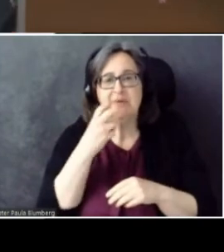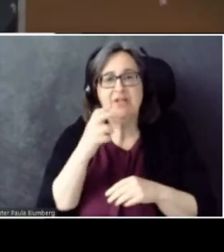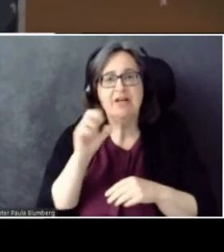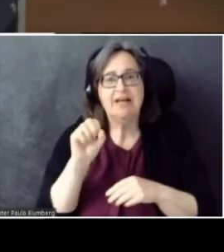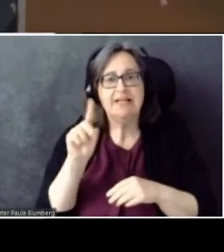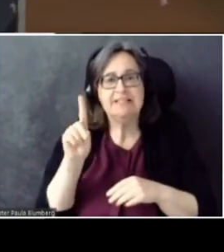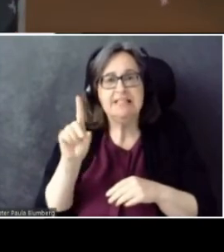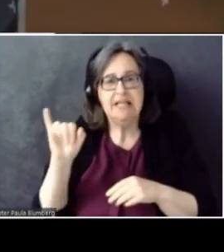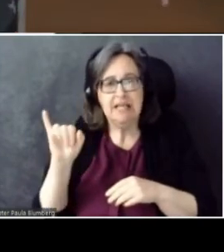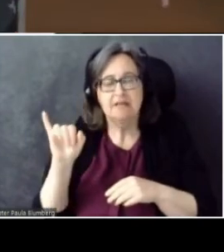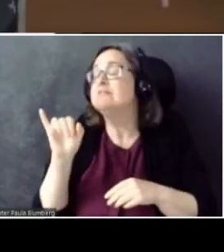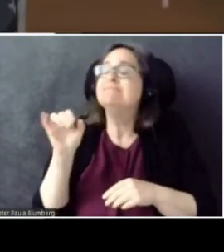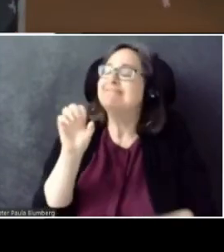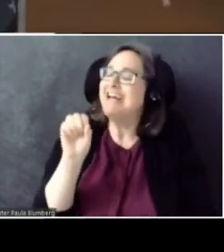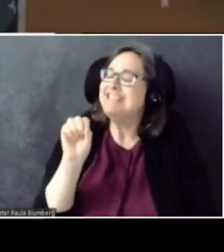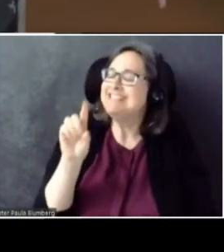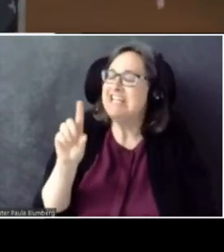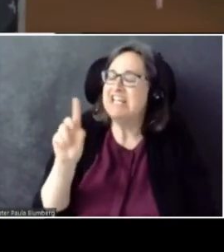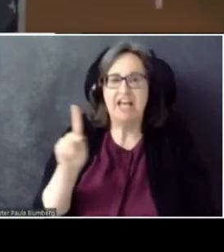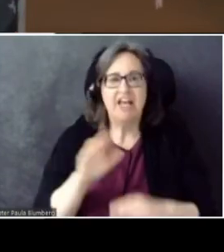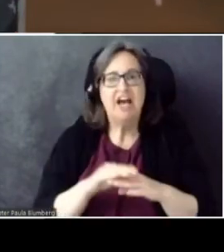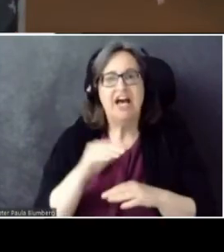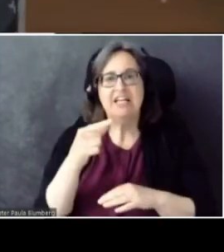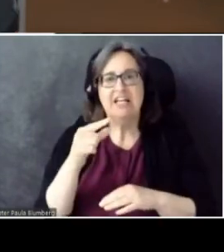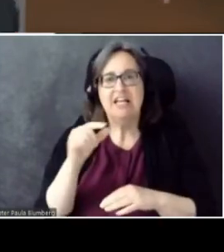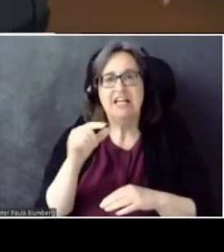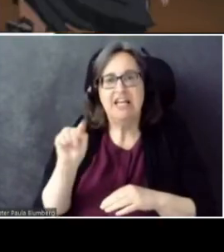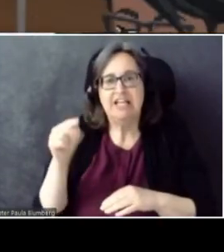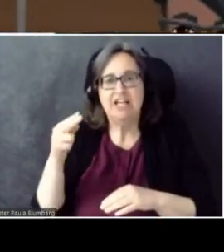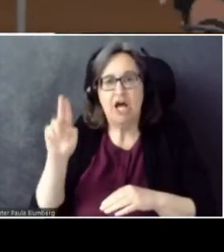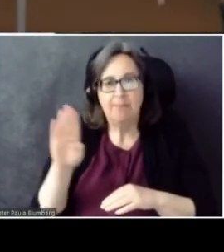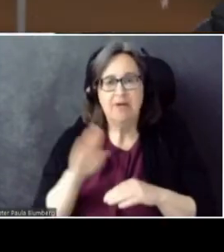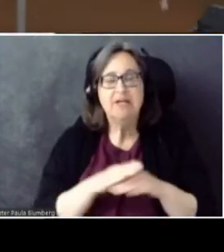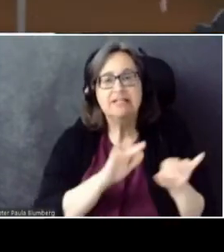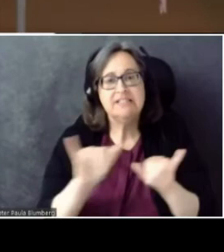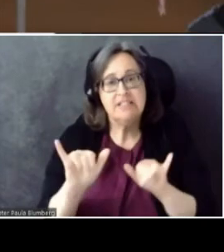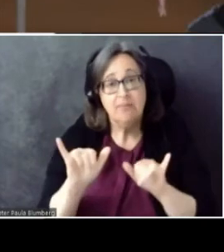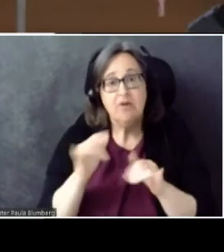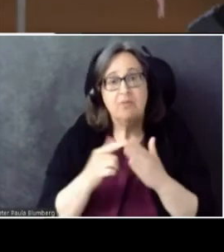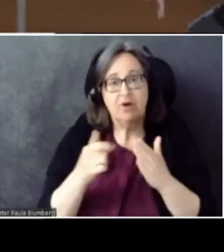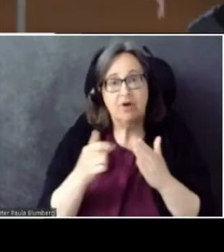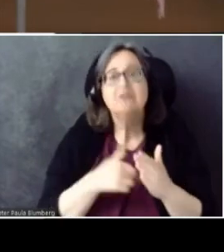This is very, very similar to the code I just showed you. And the code that we have in AltSpace.